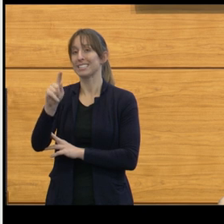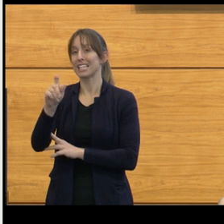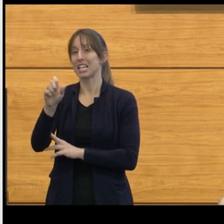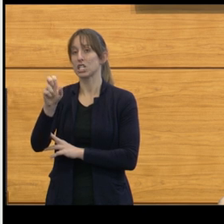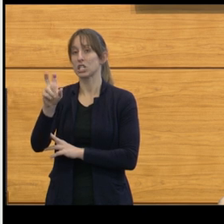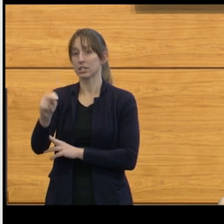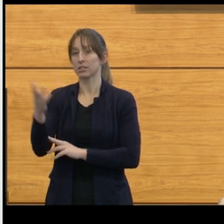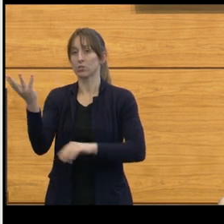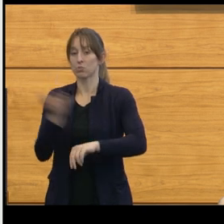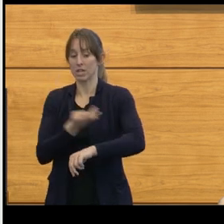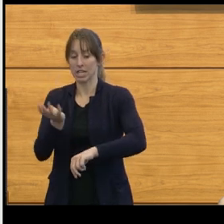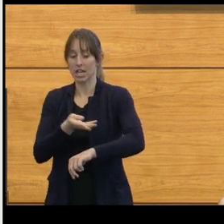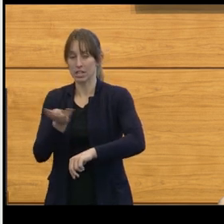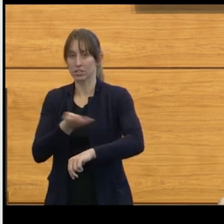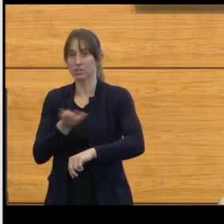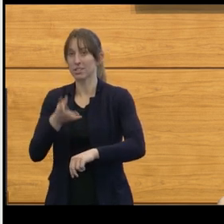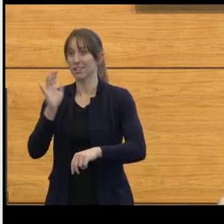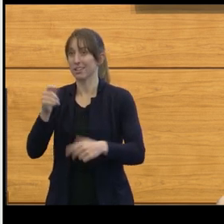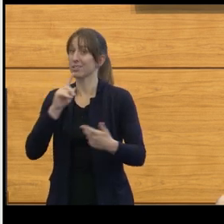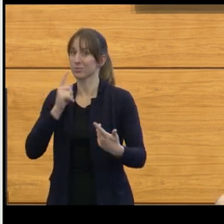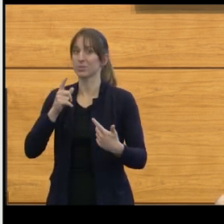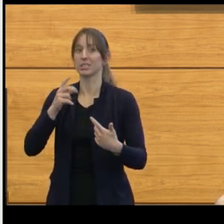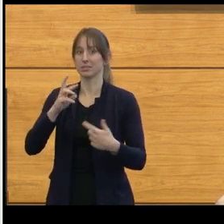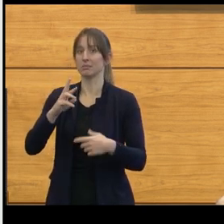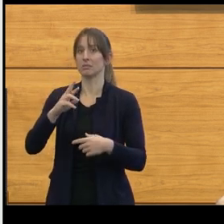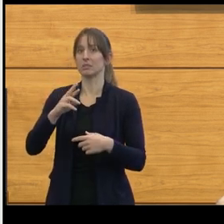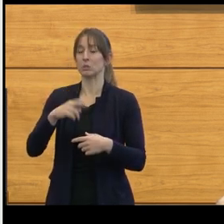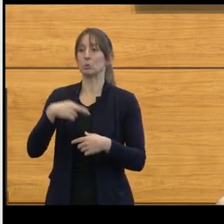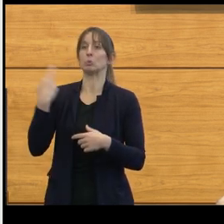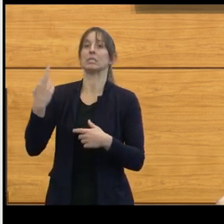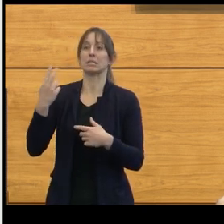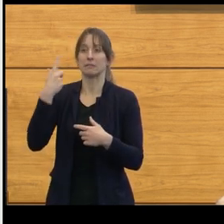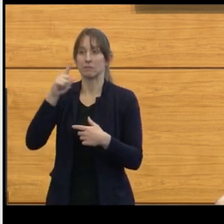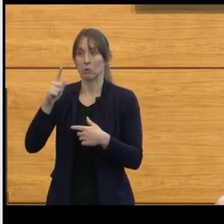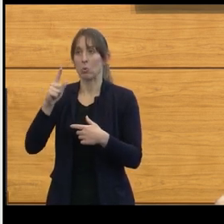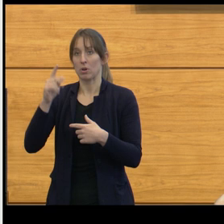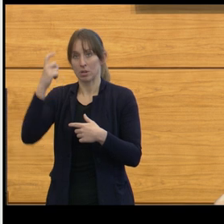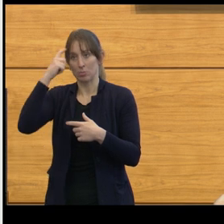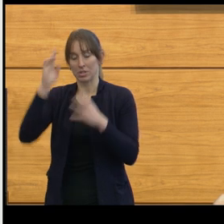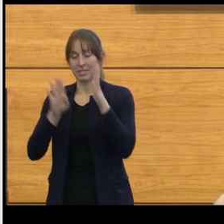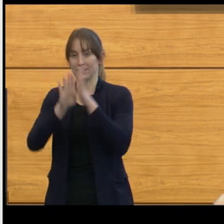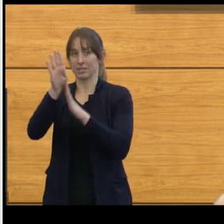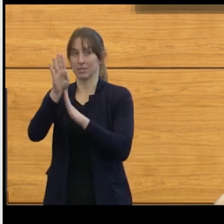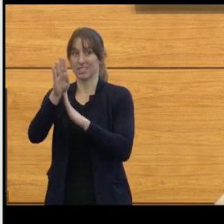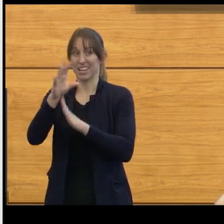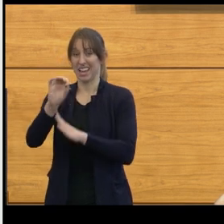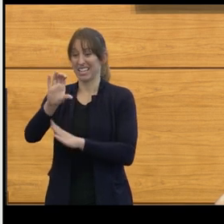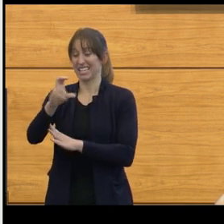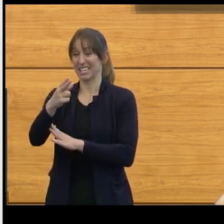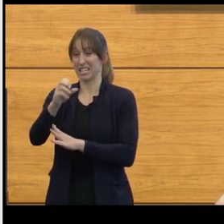which had real risks to the developing brain. And that chemotherapy had been an important adjuvant